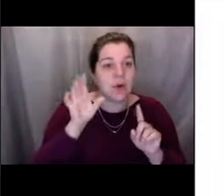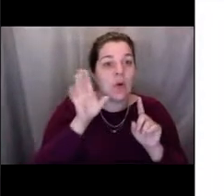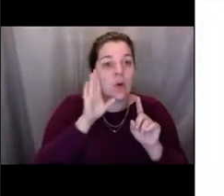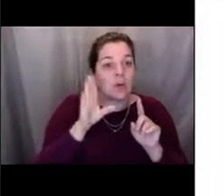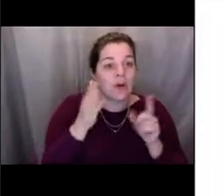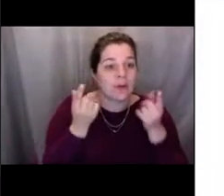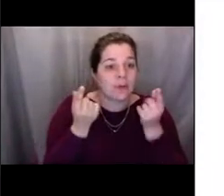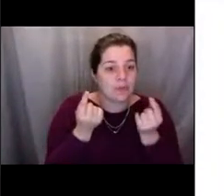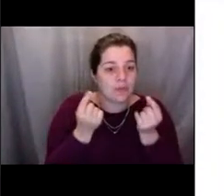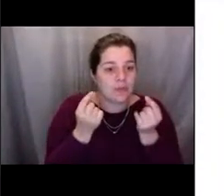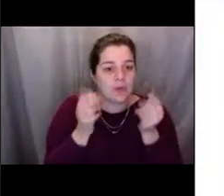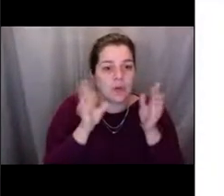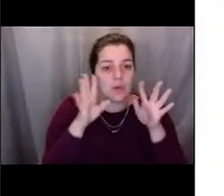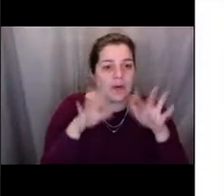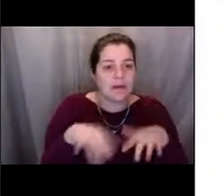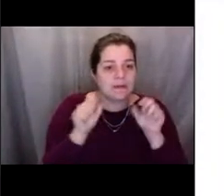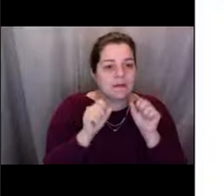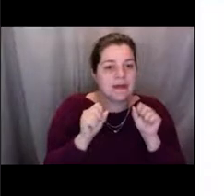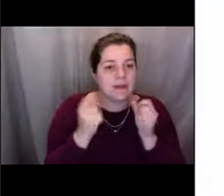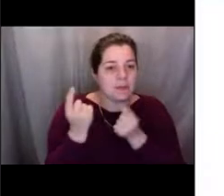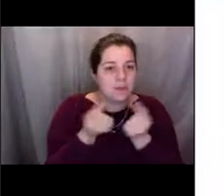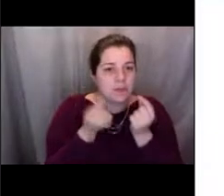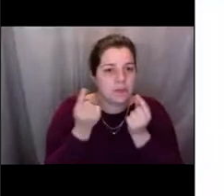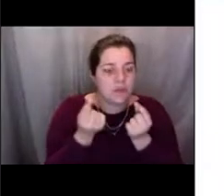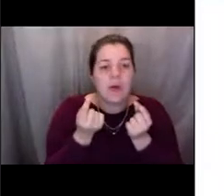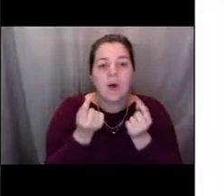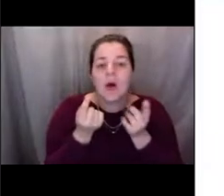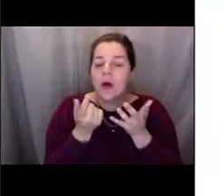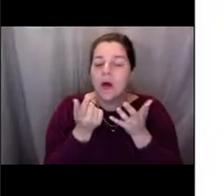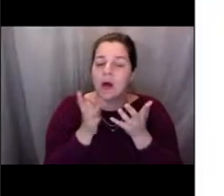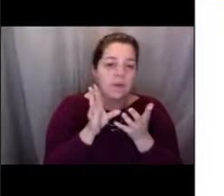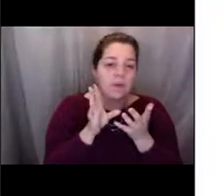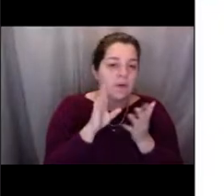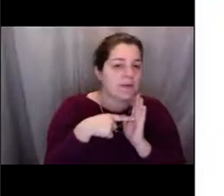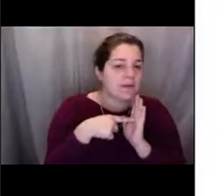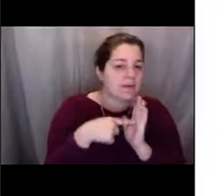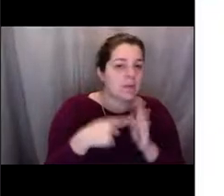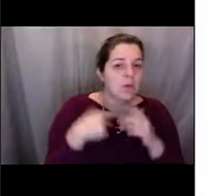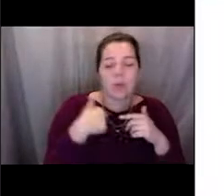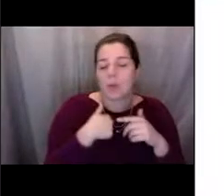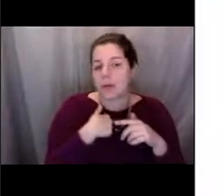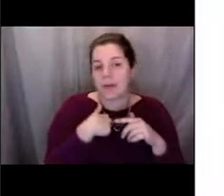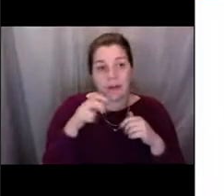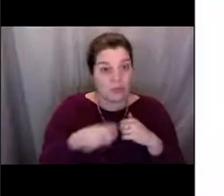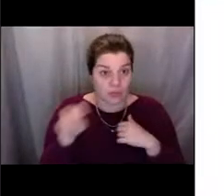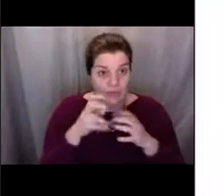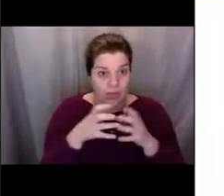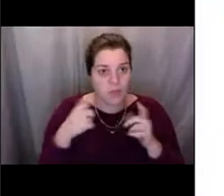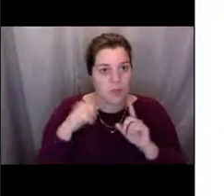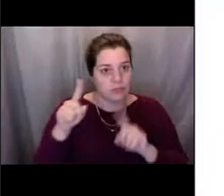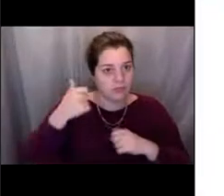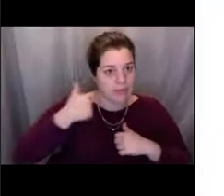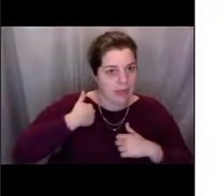and we travel a lot like Amy was saying before. So one of the places that I've traveled